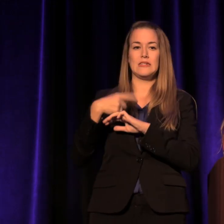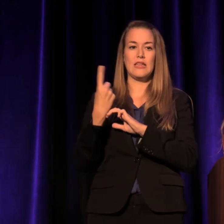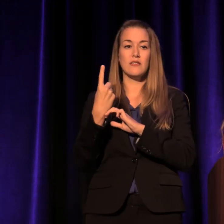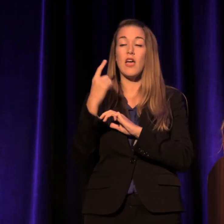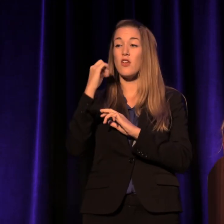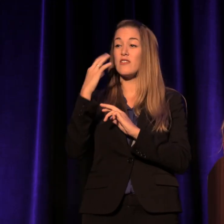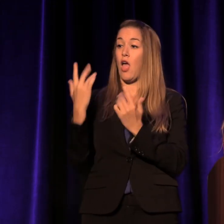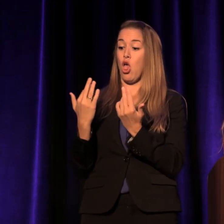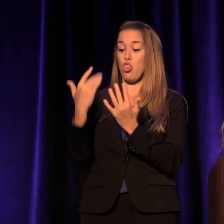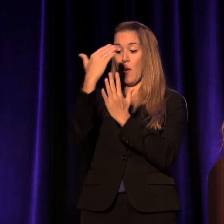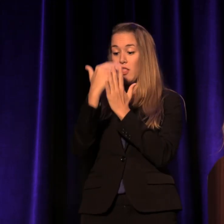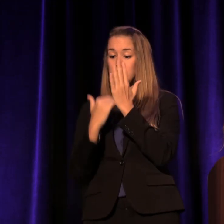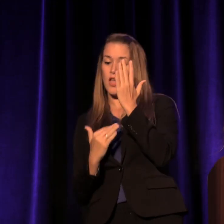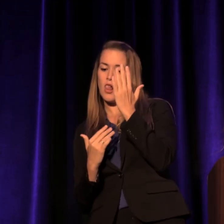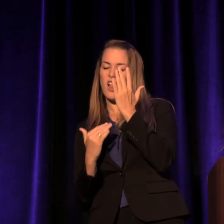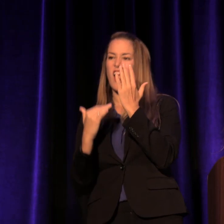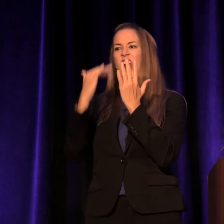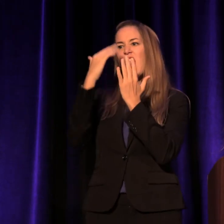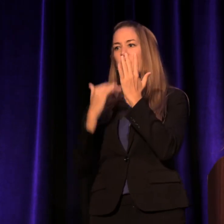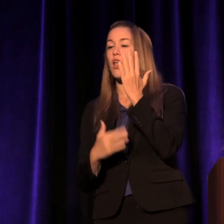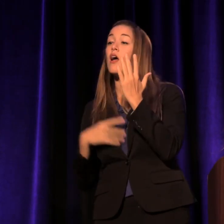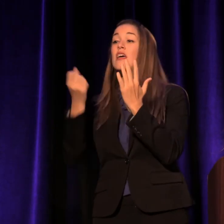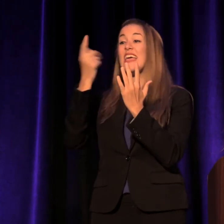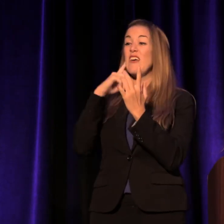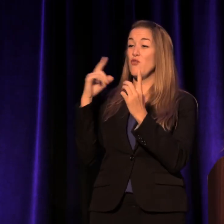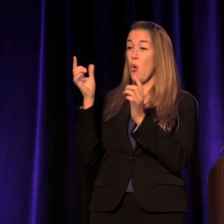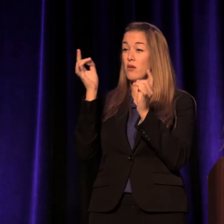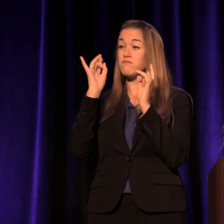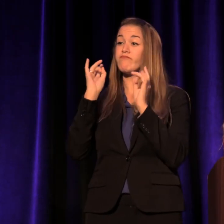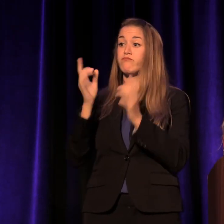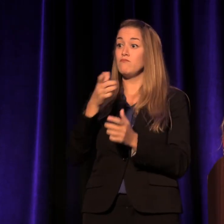as the women who are being beaten and in immediate danger.